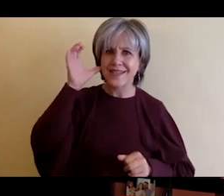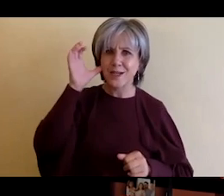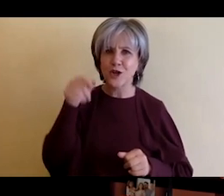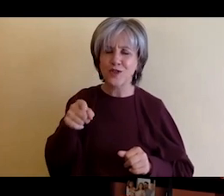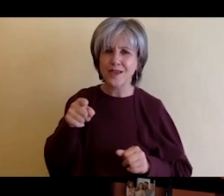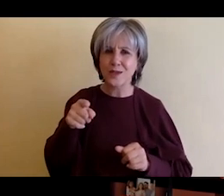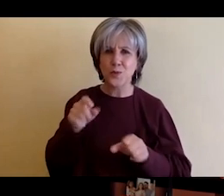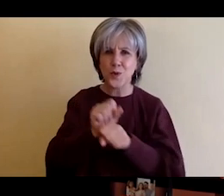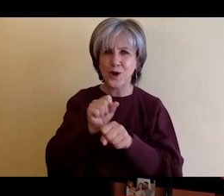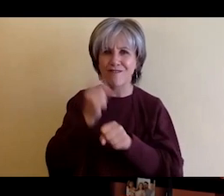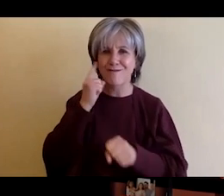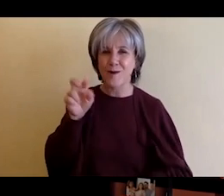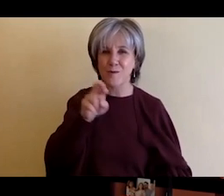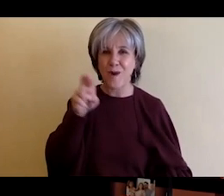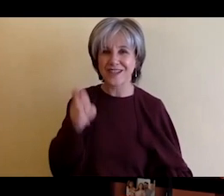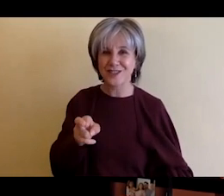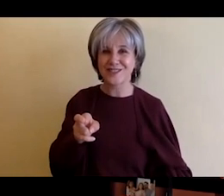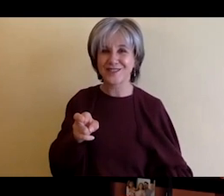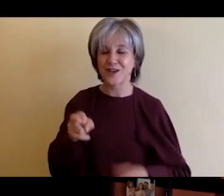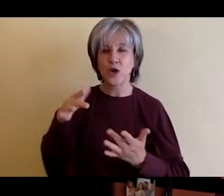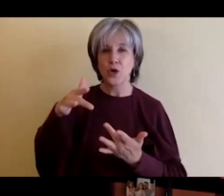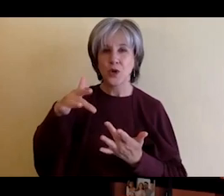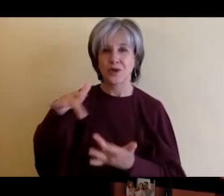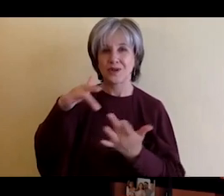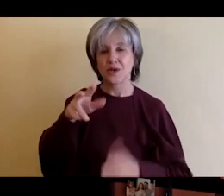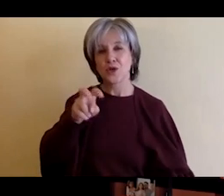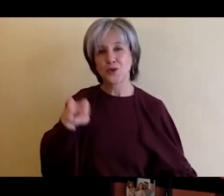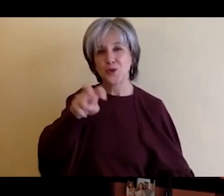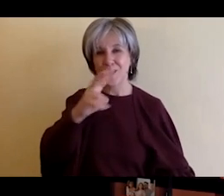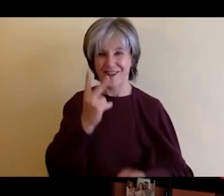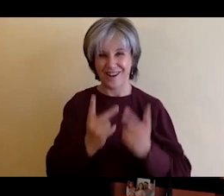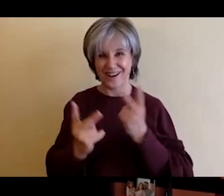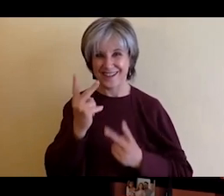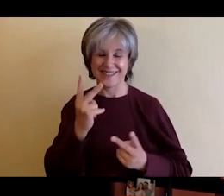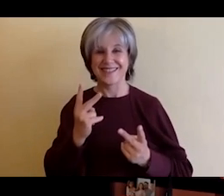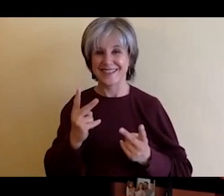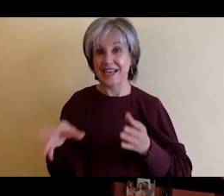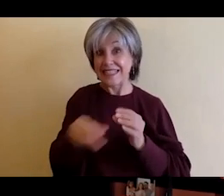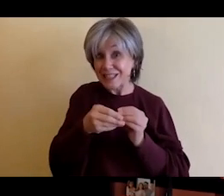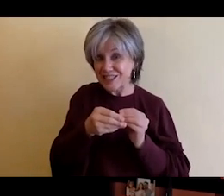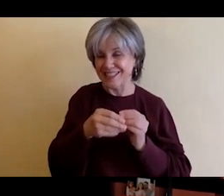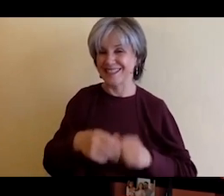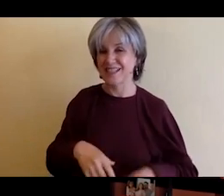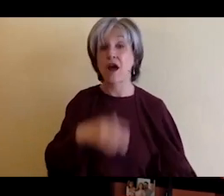Right? Hold on I'm listening, oh yeah is that what you guys wanted, okay cool.